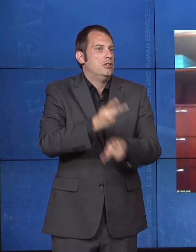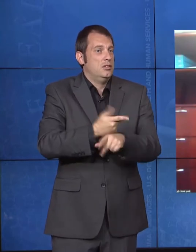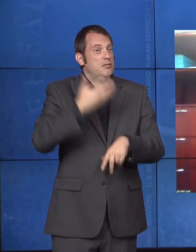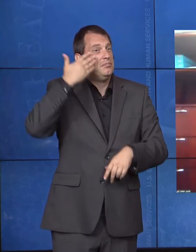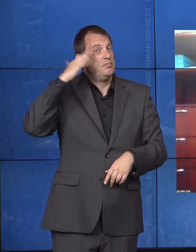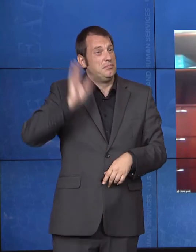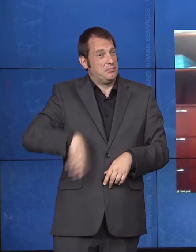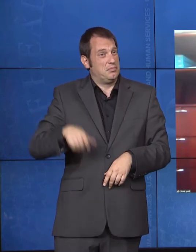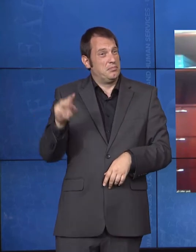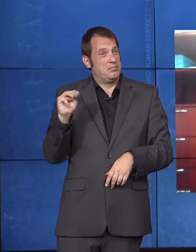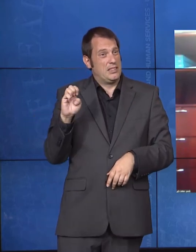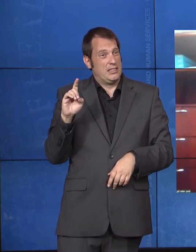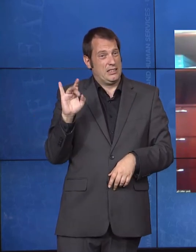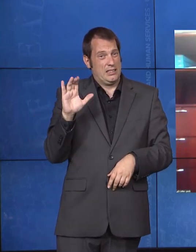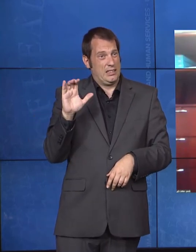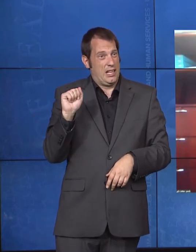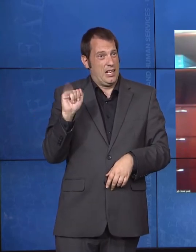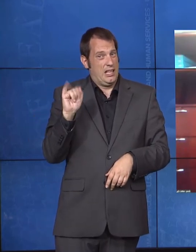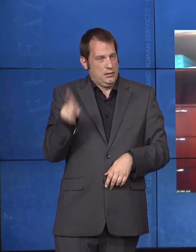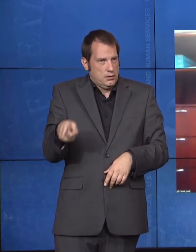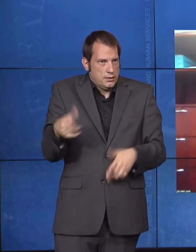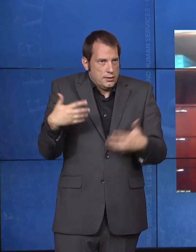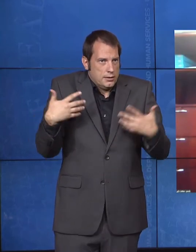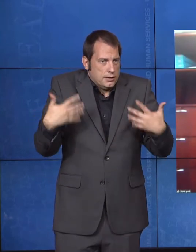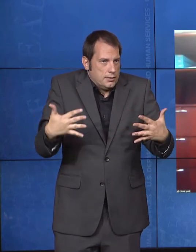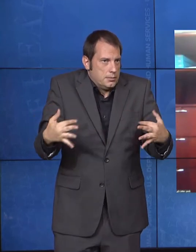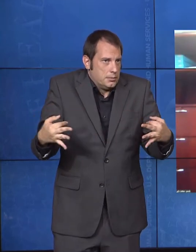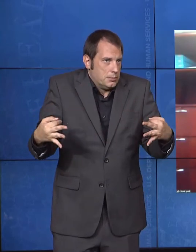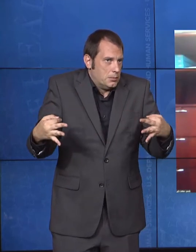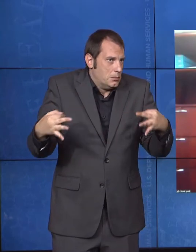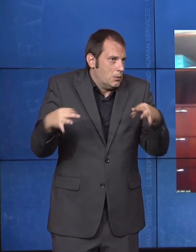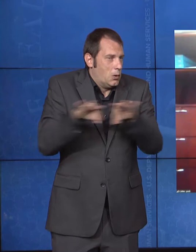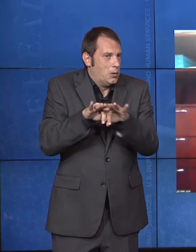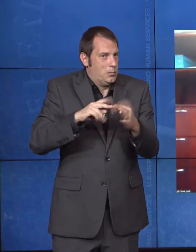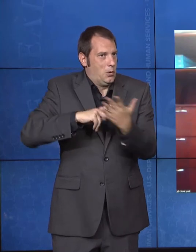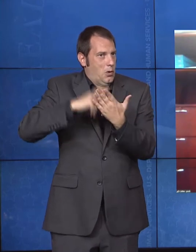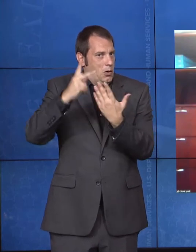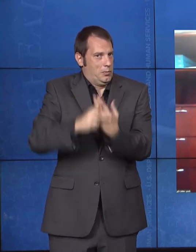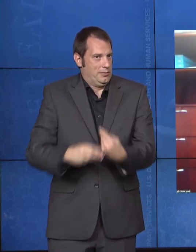country, serving almost 72 million Americans, many of whom are children, and many of whom